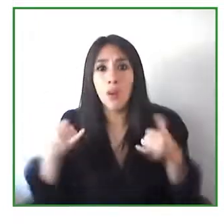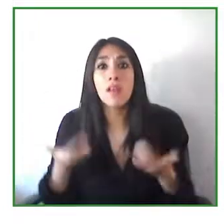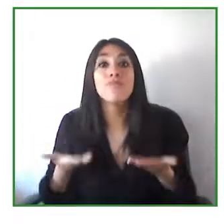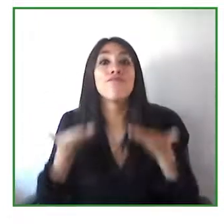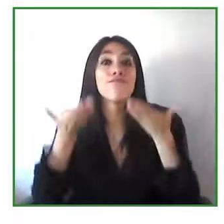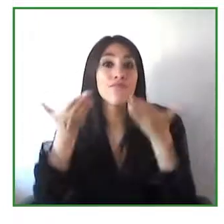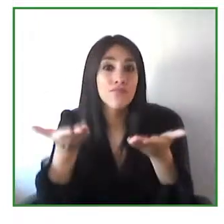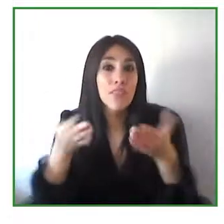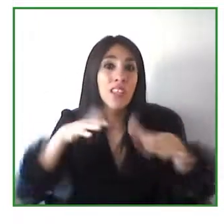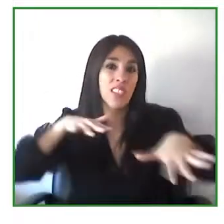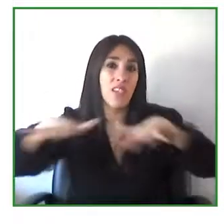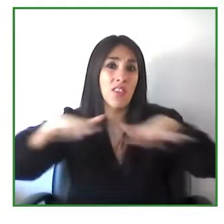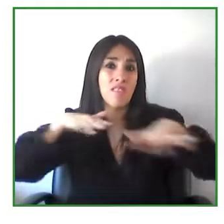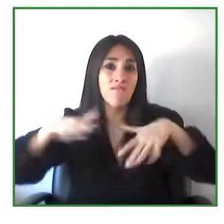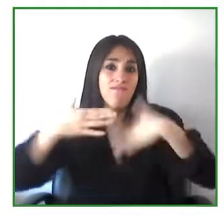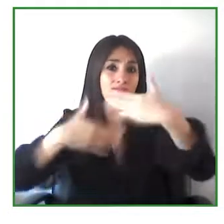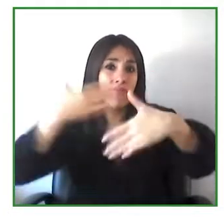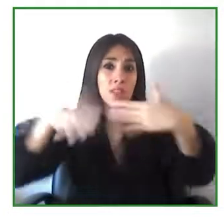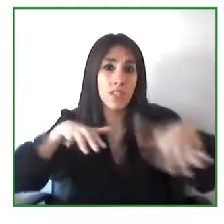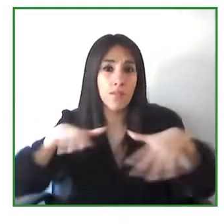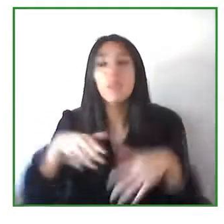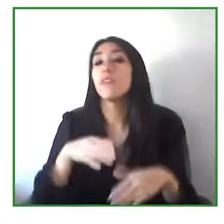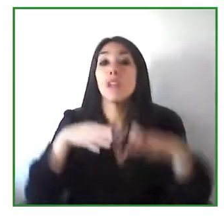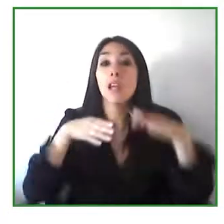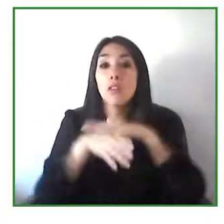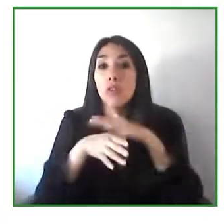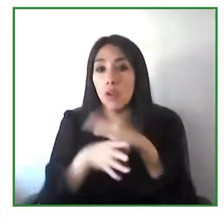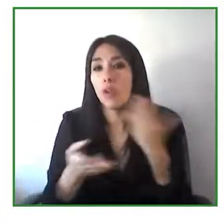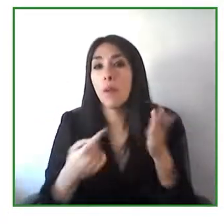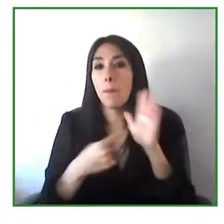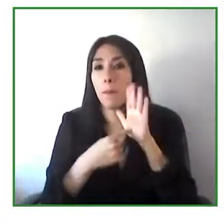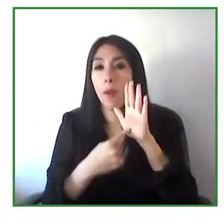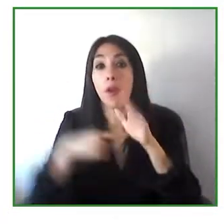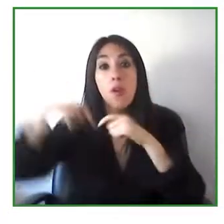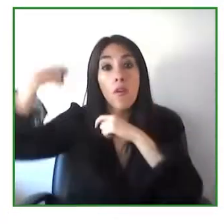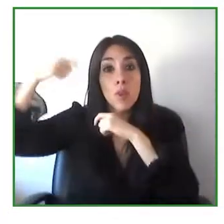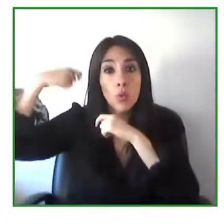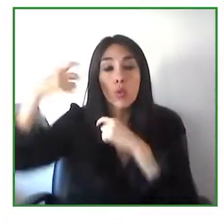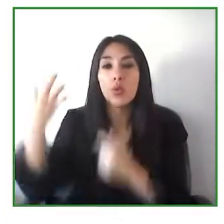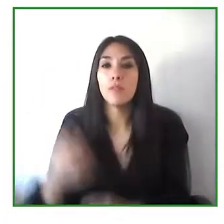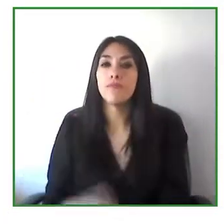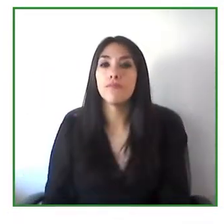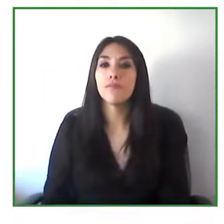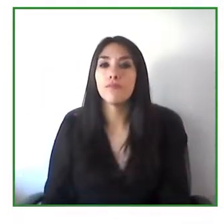So, from a civil society standpoint I would say this is an example where you know